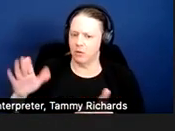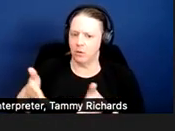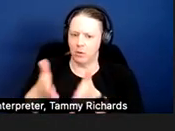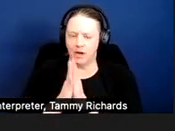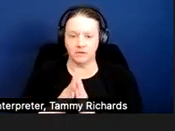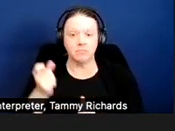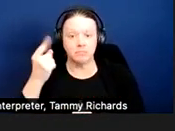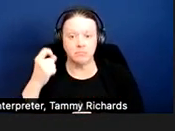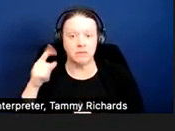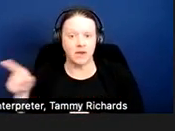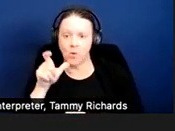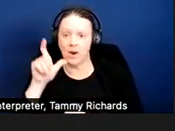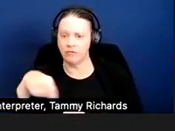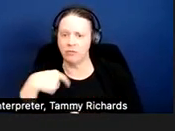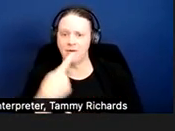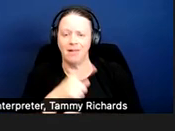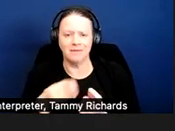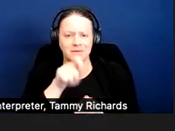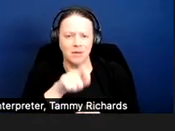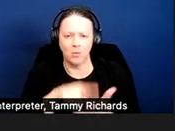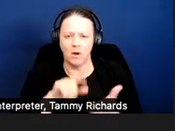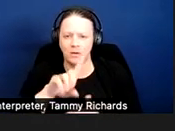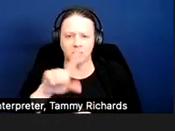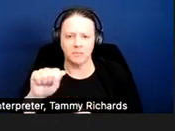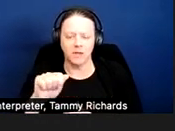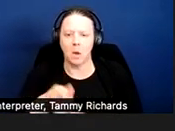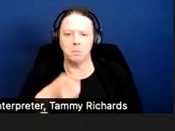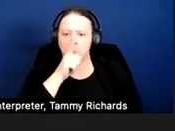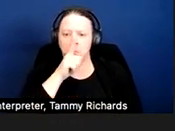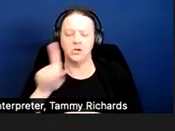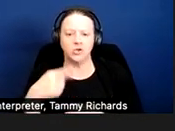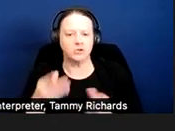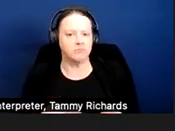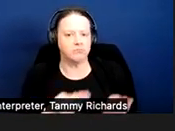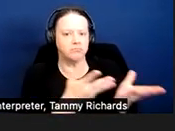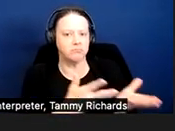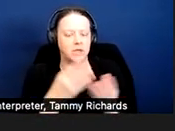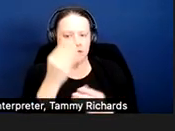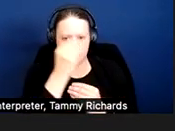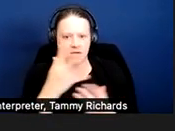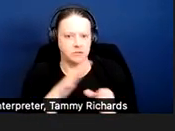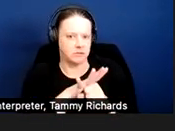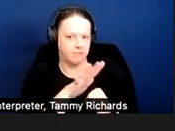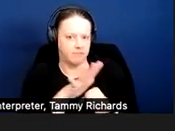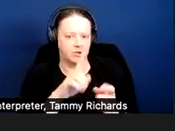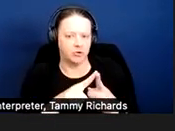They need only disclose enough information to document the disability-related need for the request.